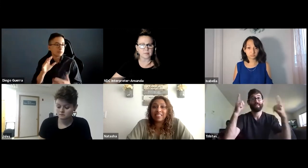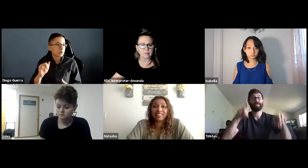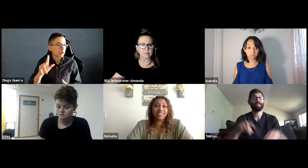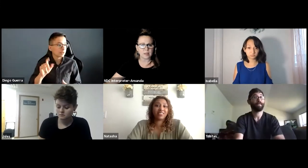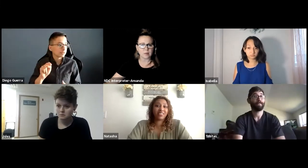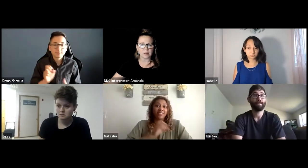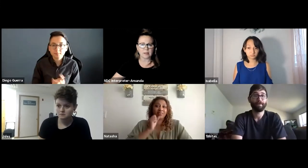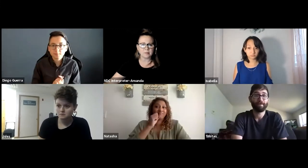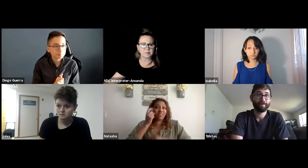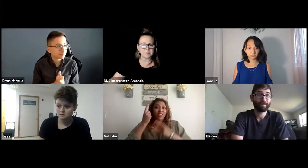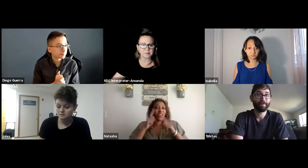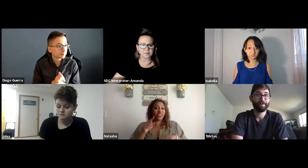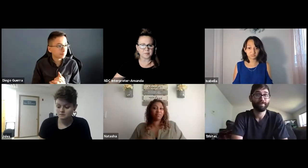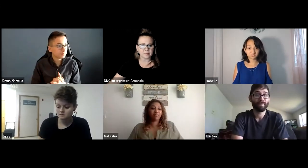Thank you, Arlene.